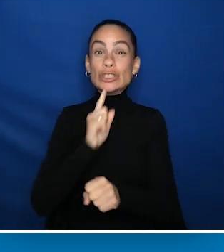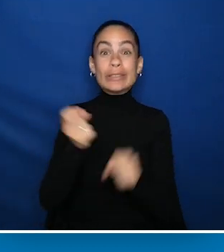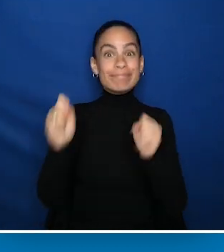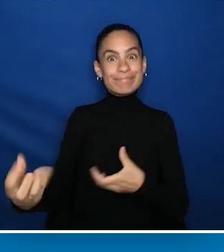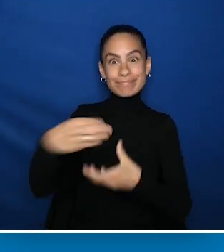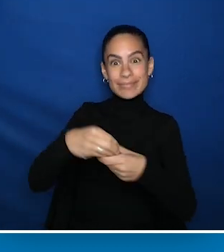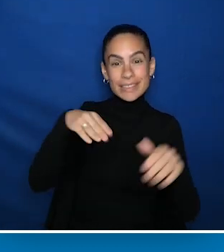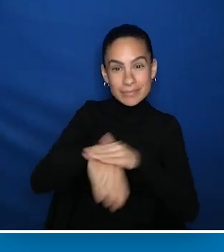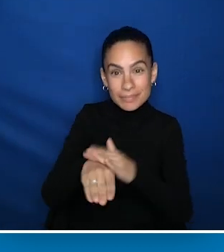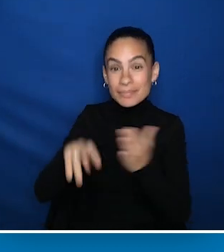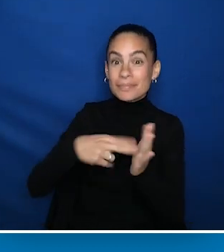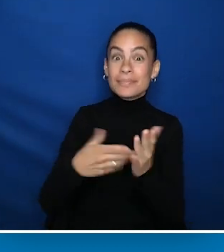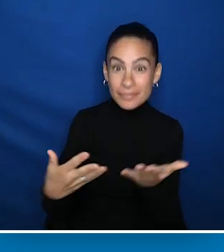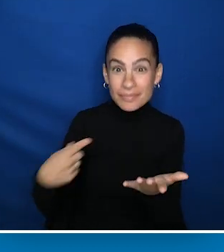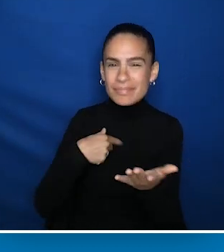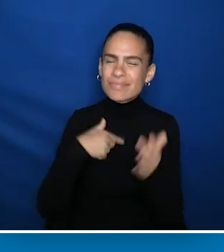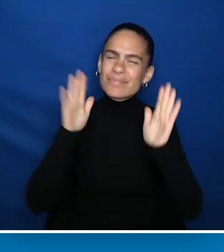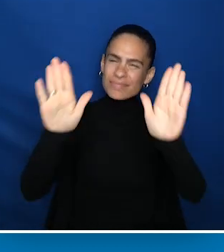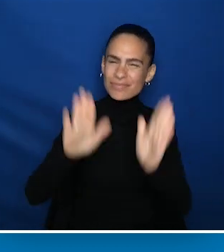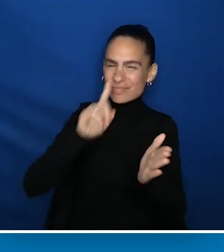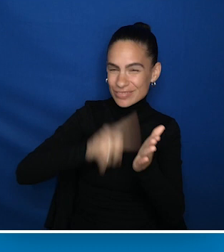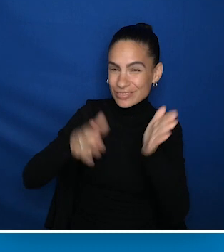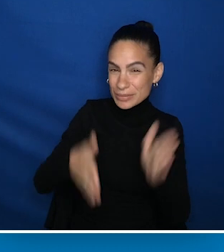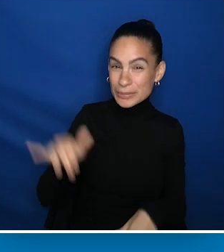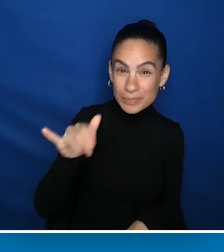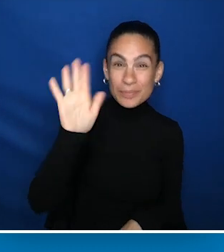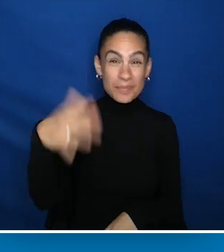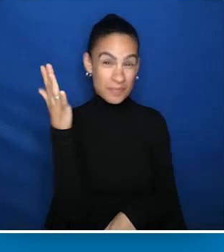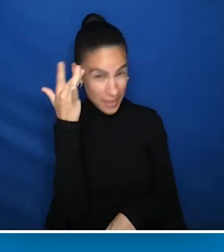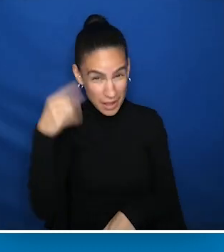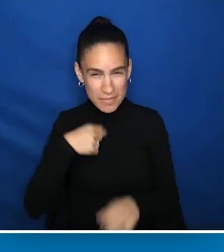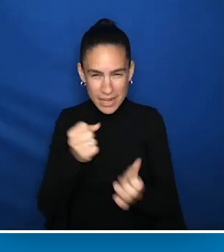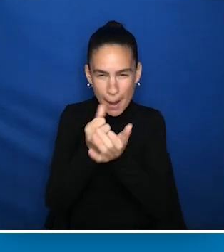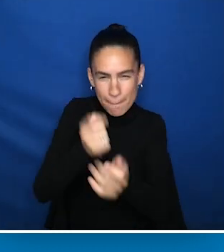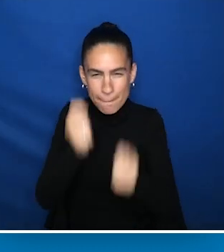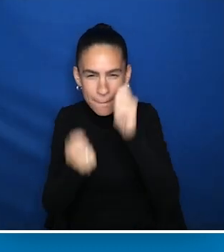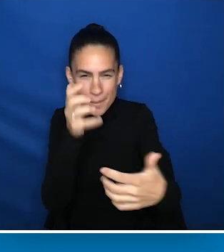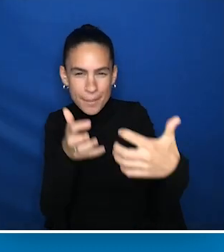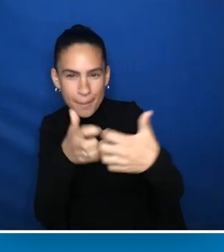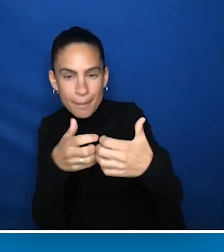to ensure accessibility and inclusion of our friends. So this makes us incredible researchers at doing the research